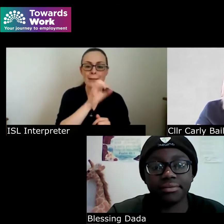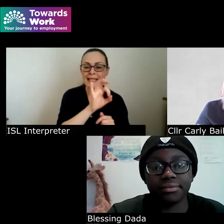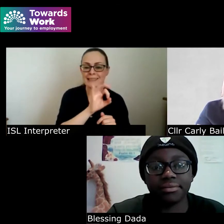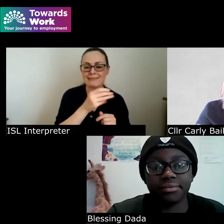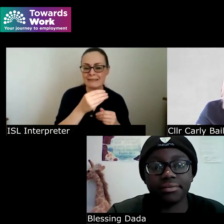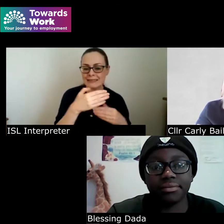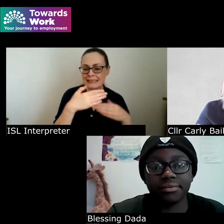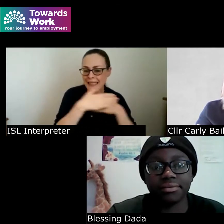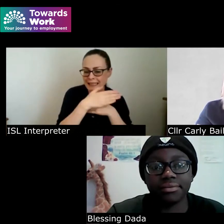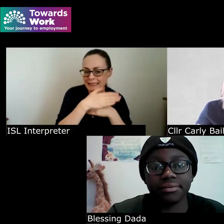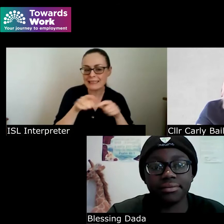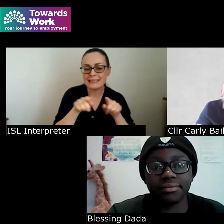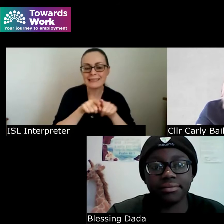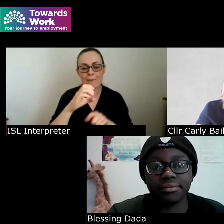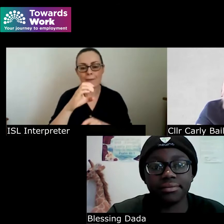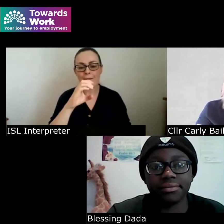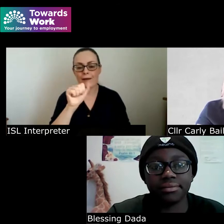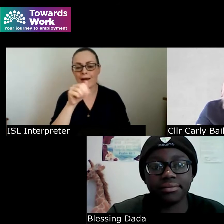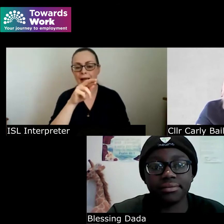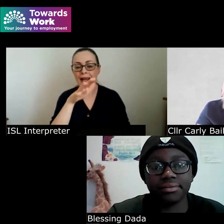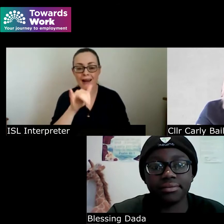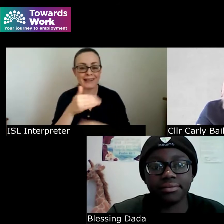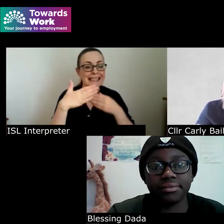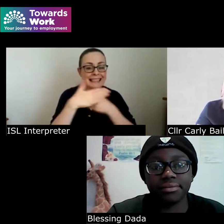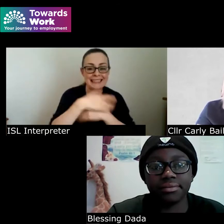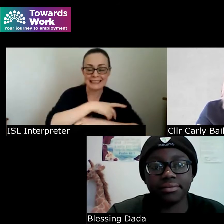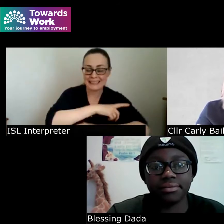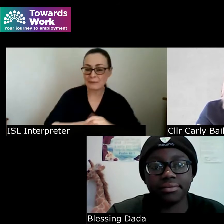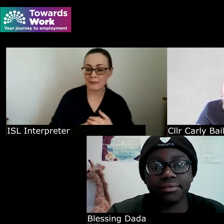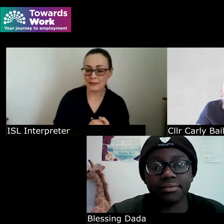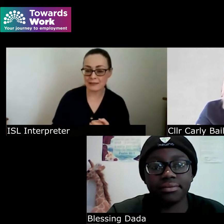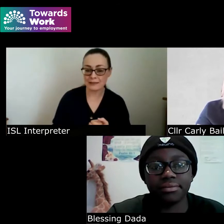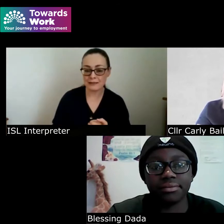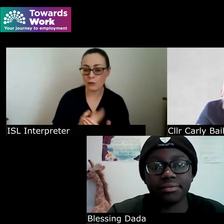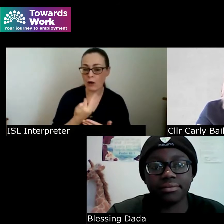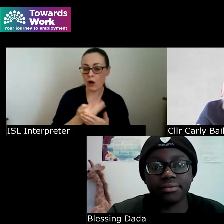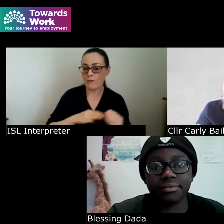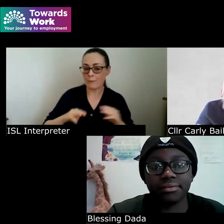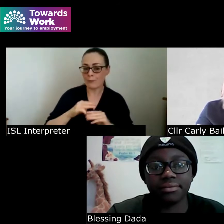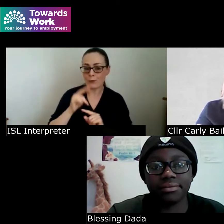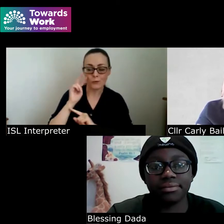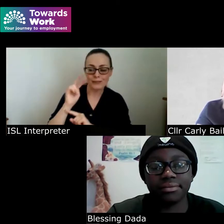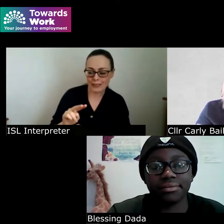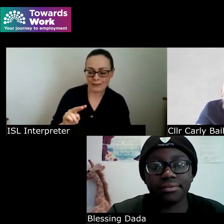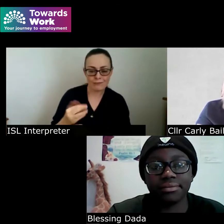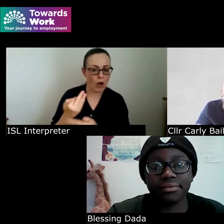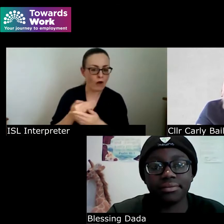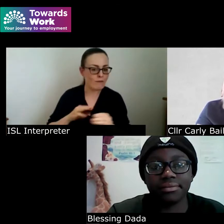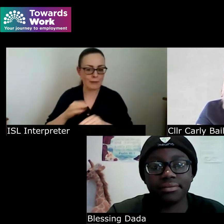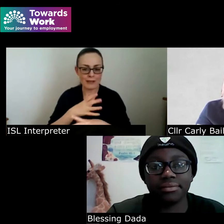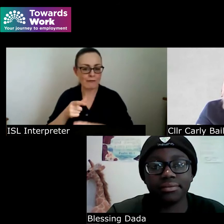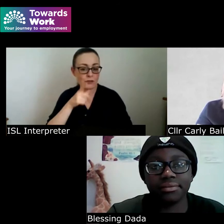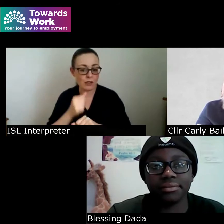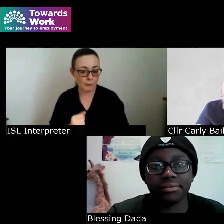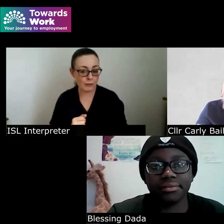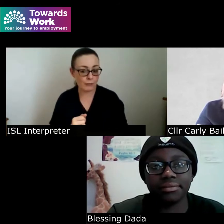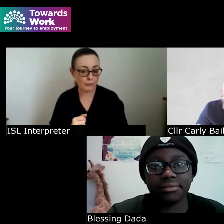Carly as well it often goes unnoticed and unspoken about it's a really important thing to consider